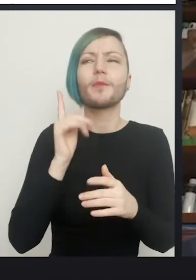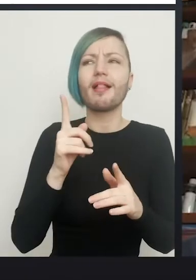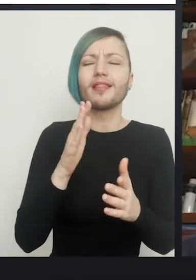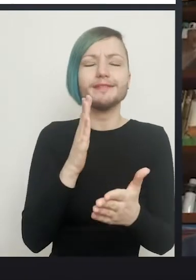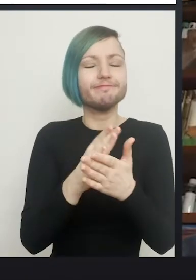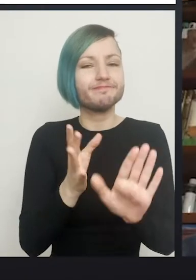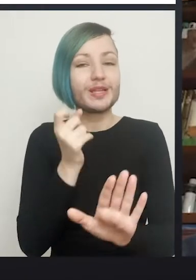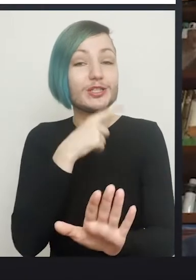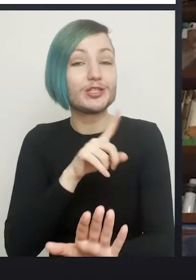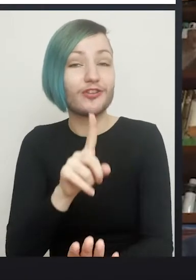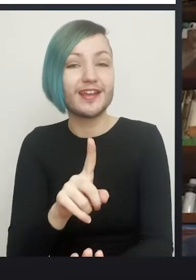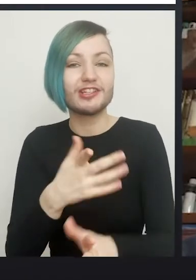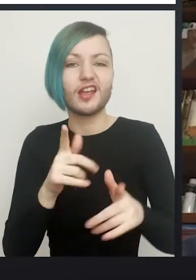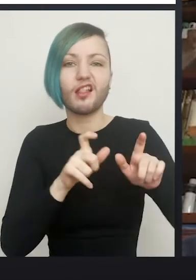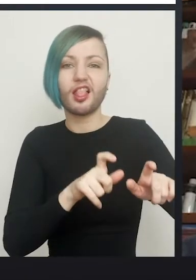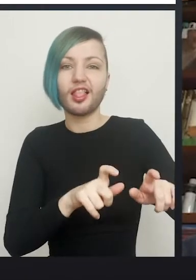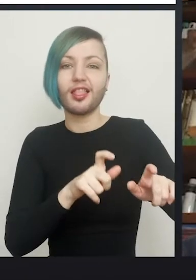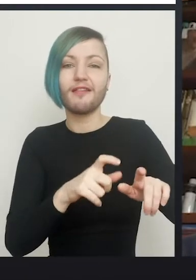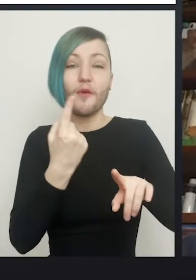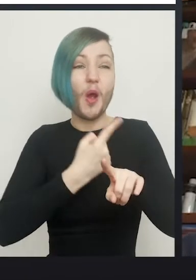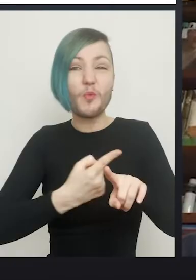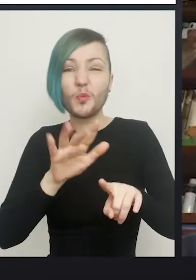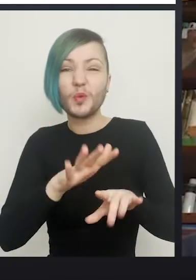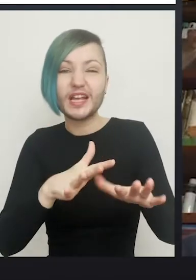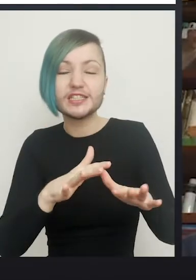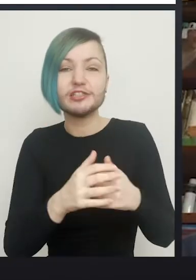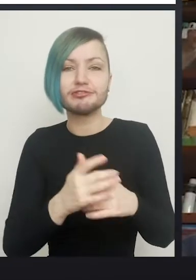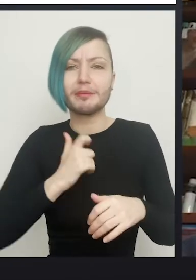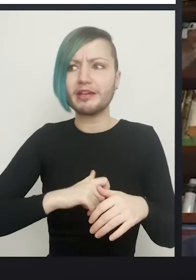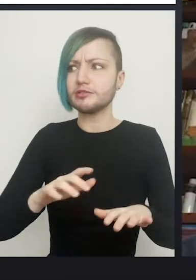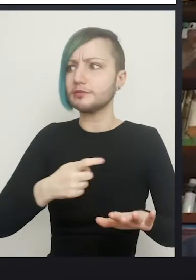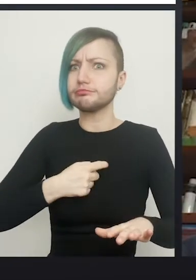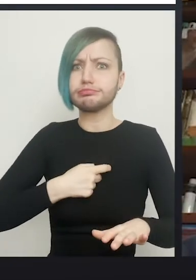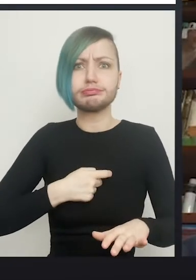it does nothing for about a week or so, and the patient is getting more and more anxious saying